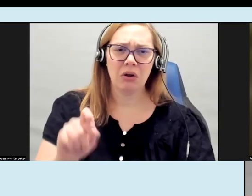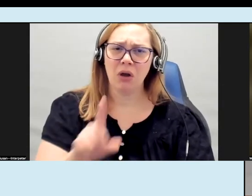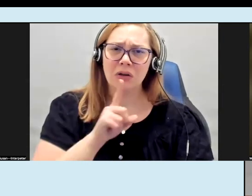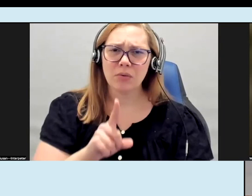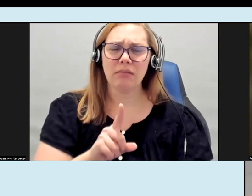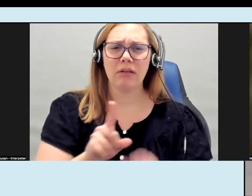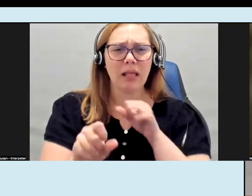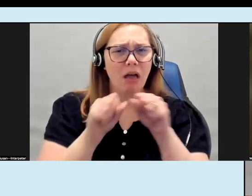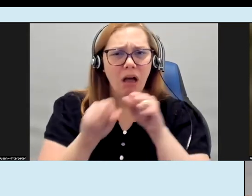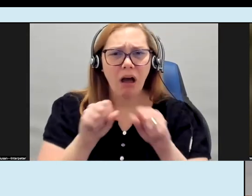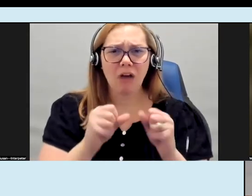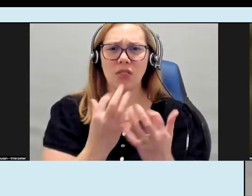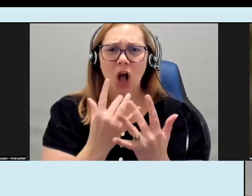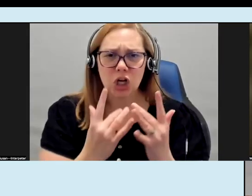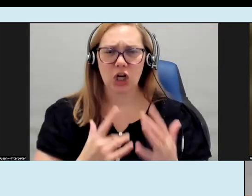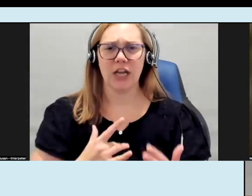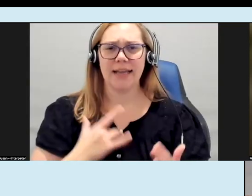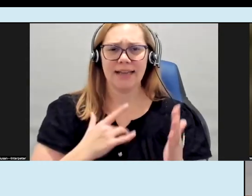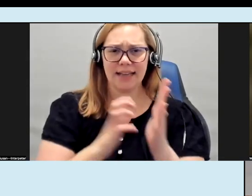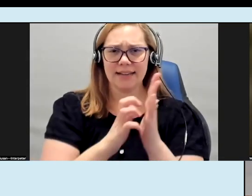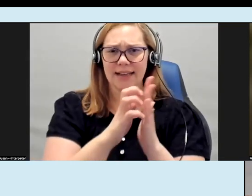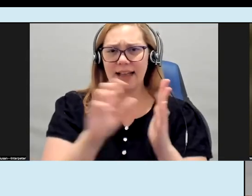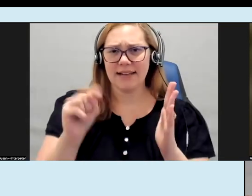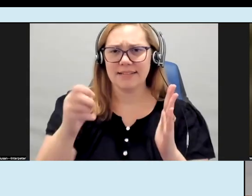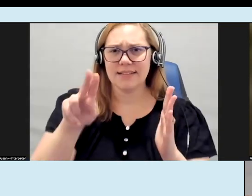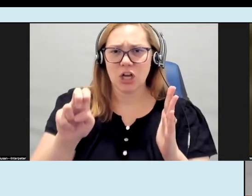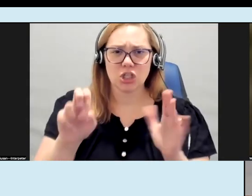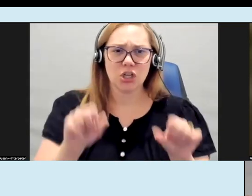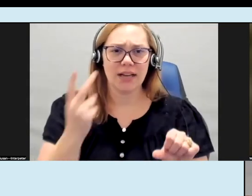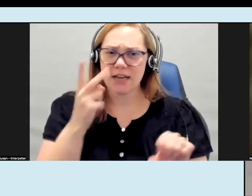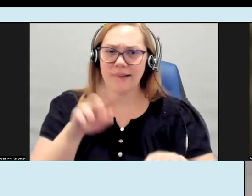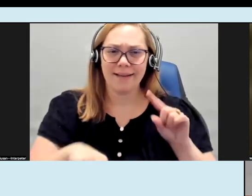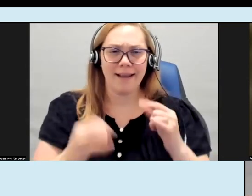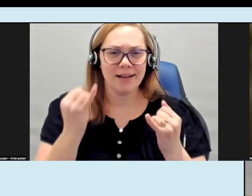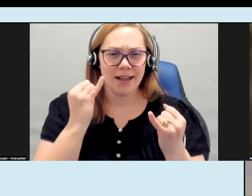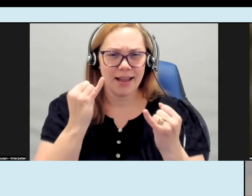colors and Ty pictures that we can even just see through the screen I can't imagine actually being